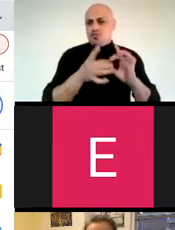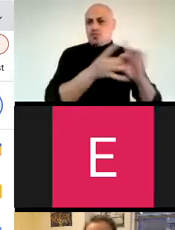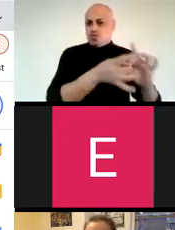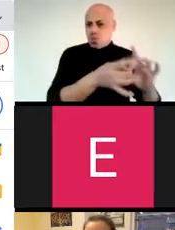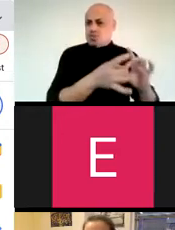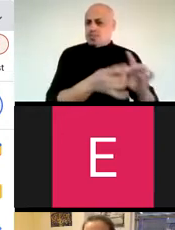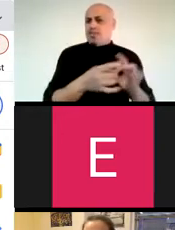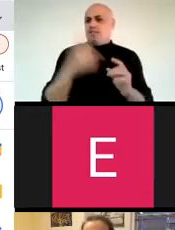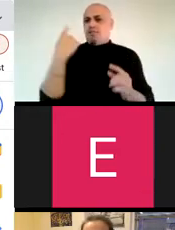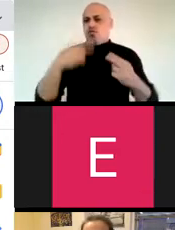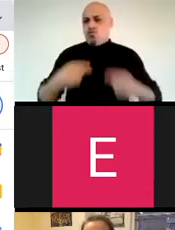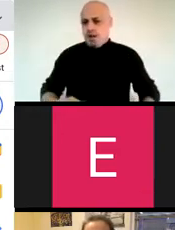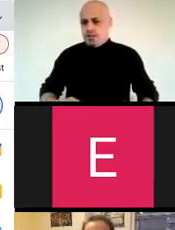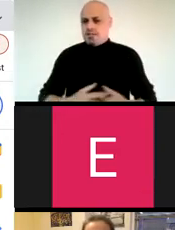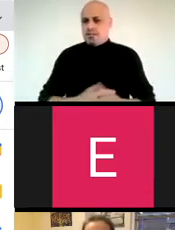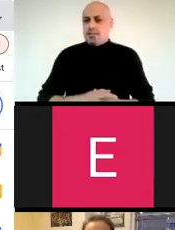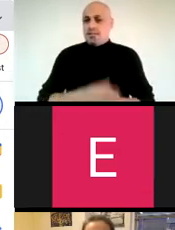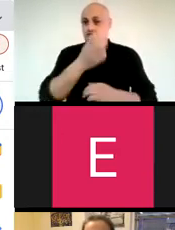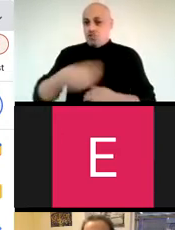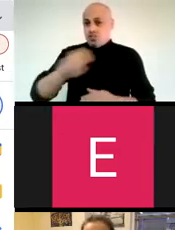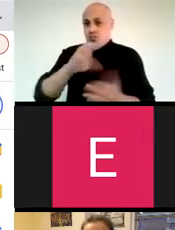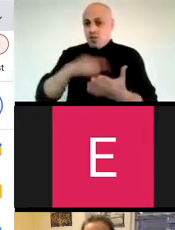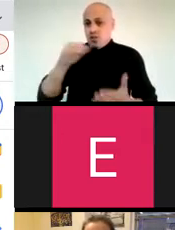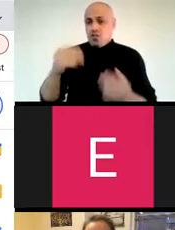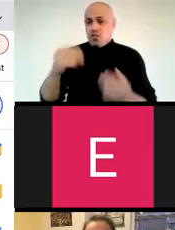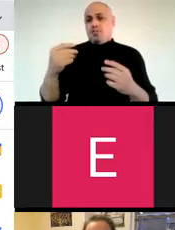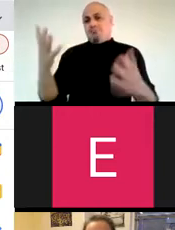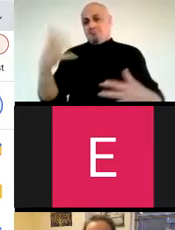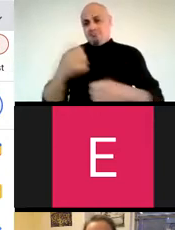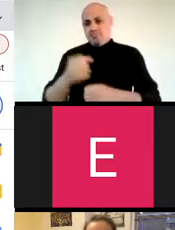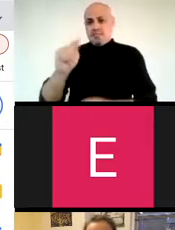Associate Director of Transformative Learning in the Humanities. Transformative Learning in the